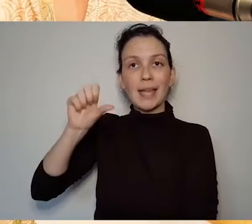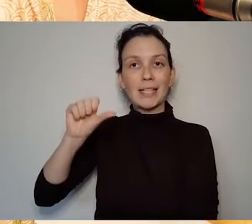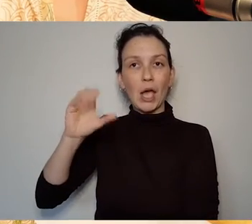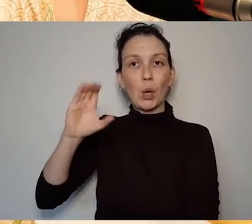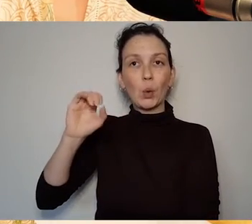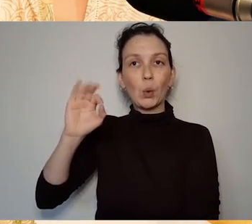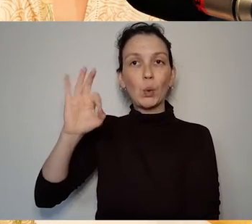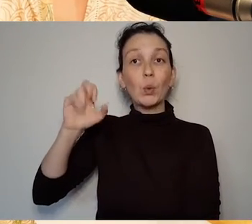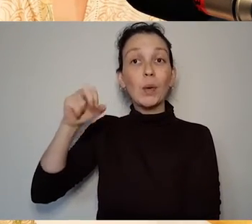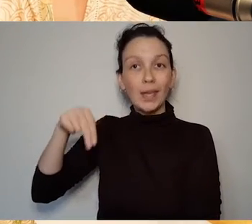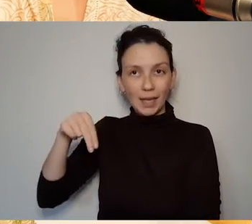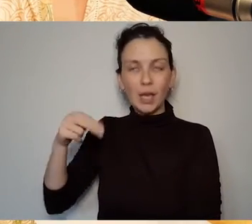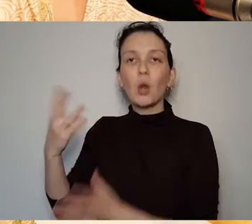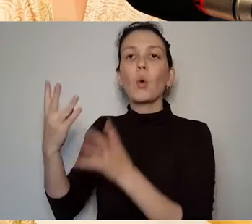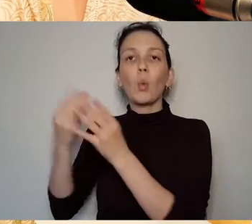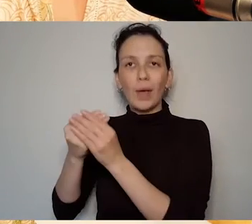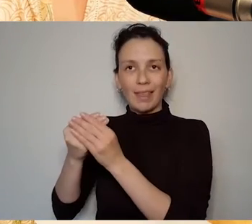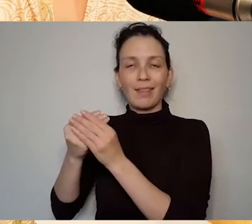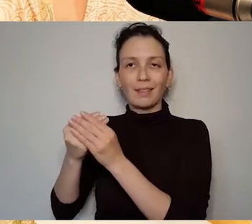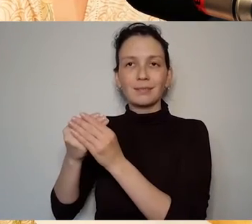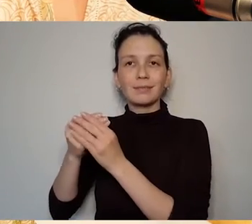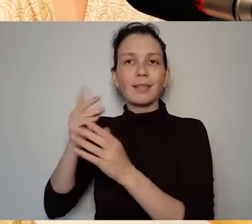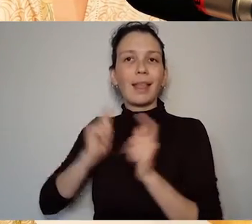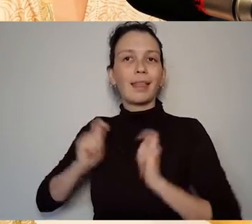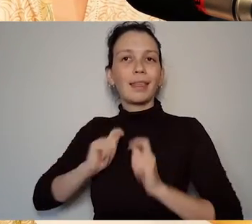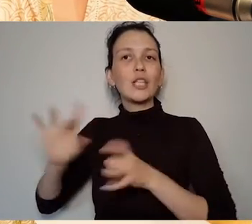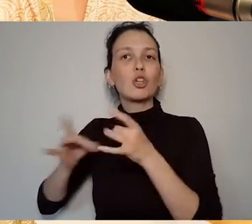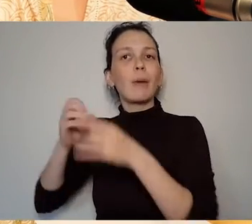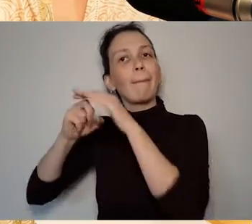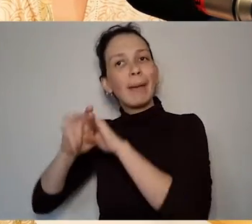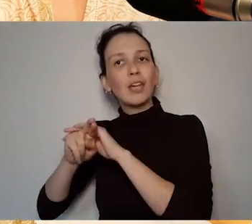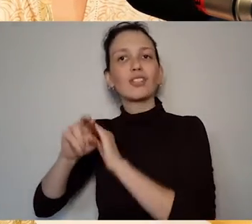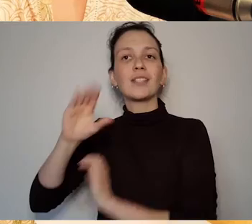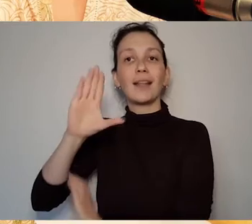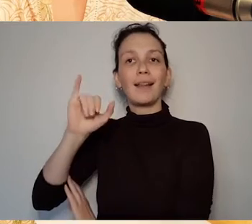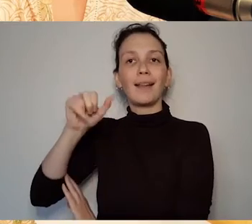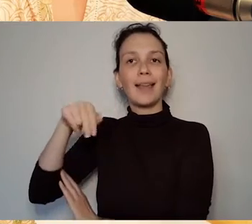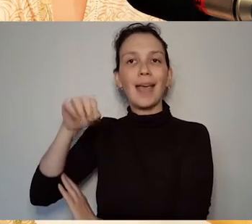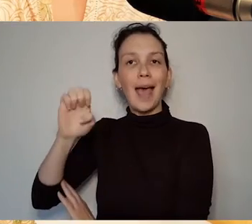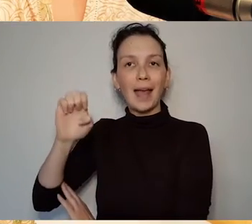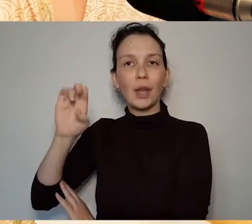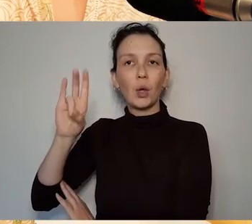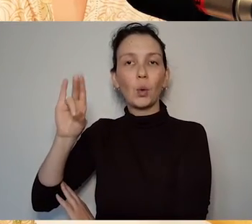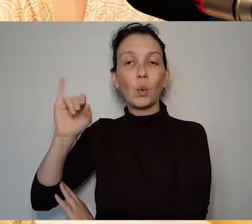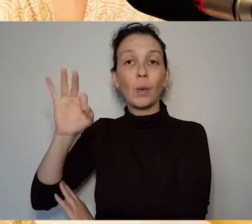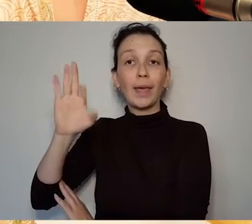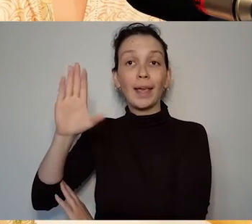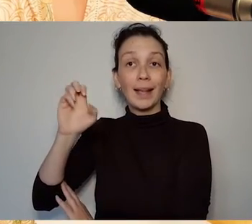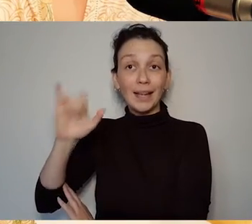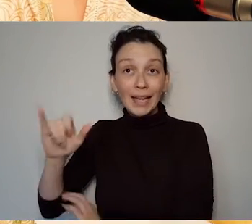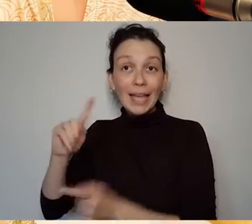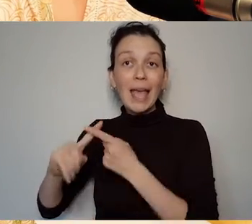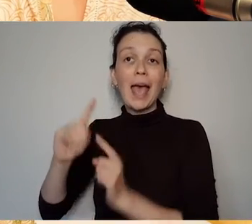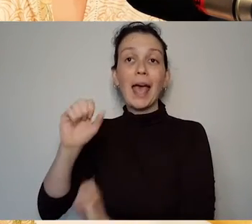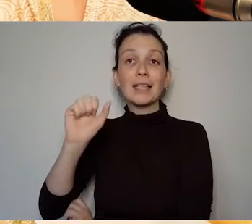Lianne Quigley and Alvean Jones and they are working on exploring through practice